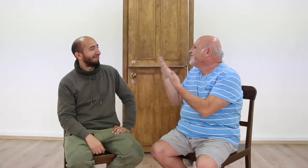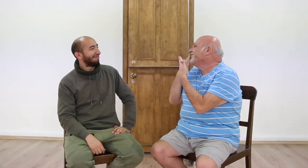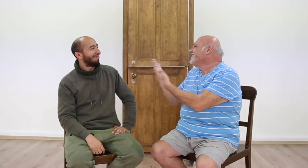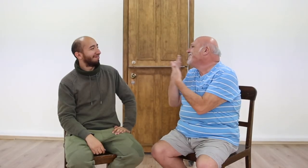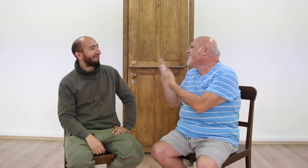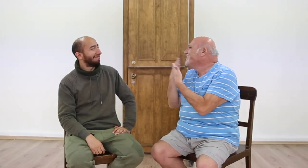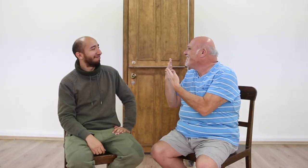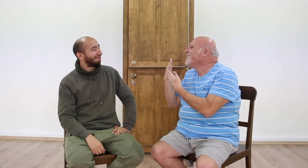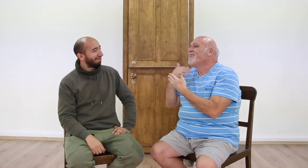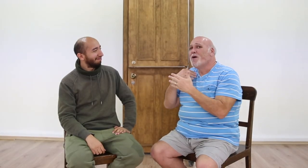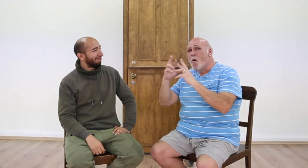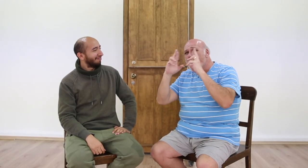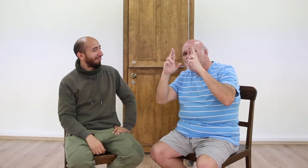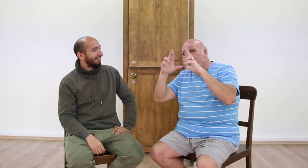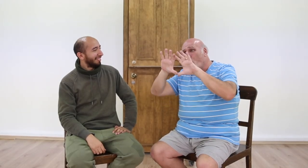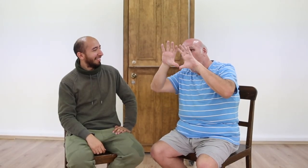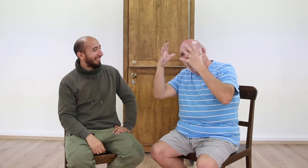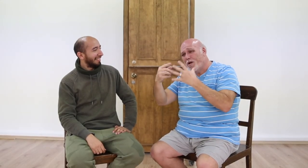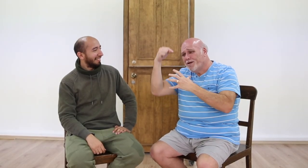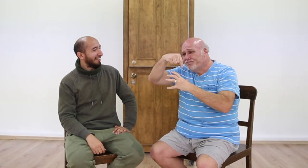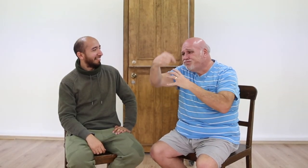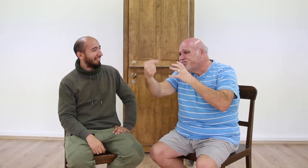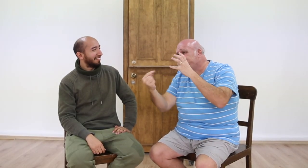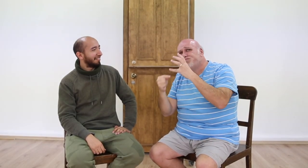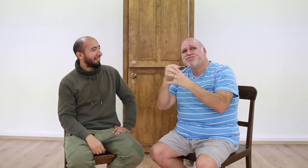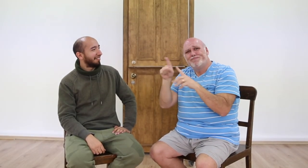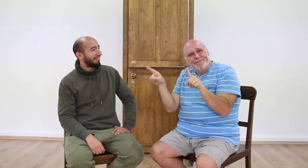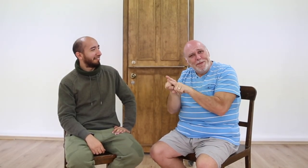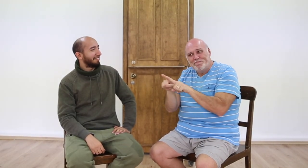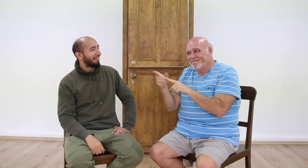[Anselmo]: Thank you so much! We hope that other Deaf theatre groups